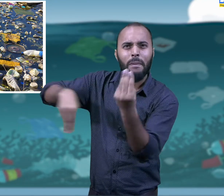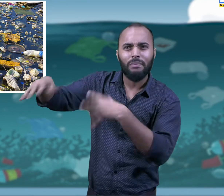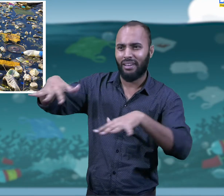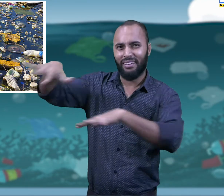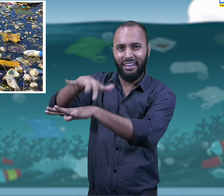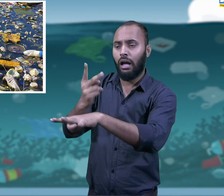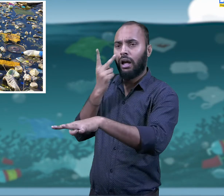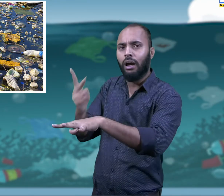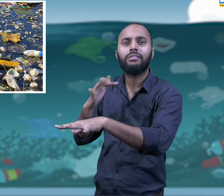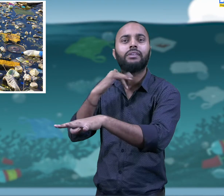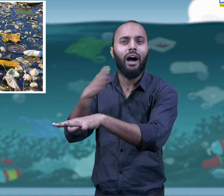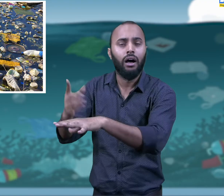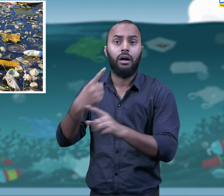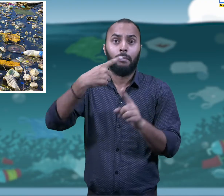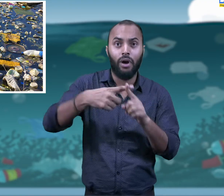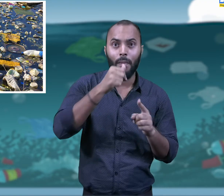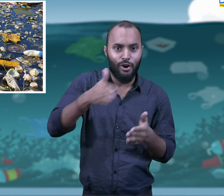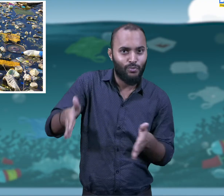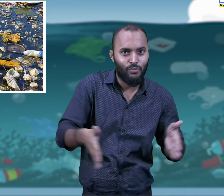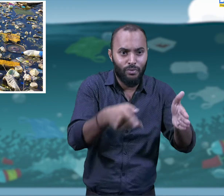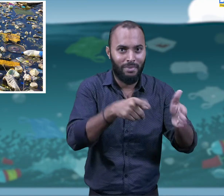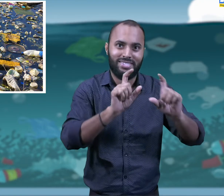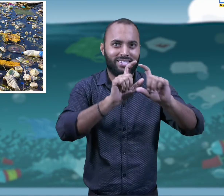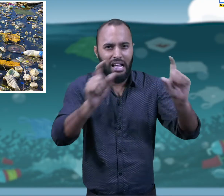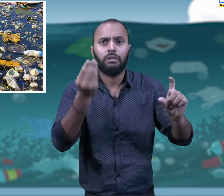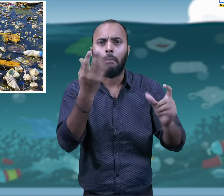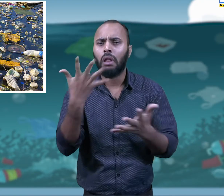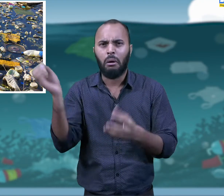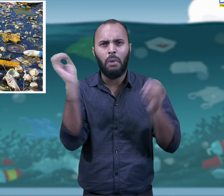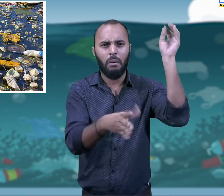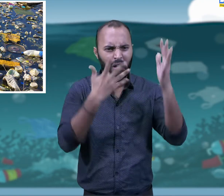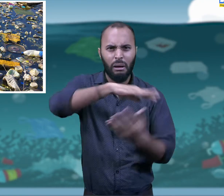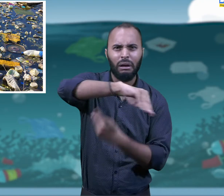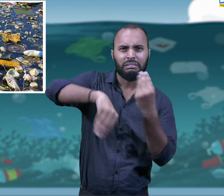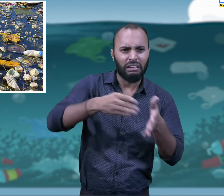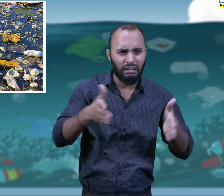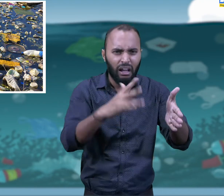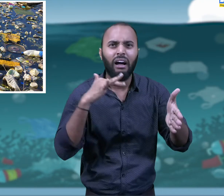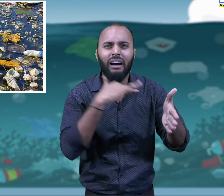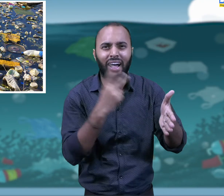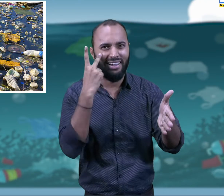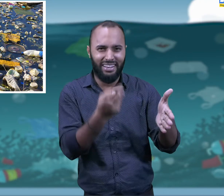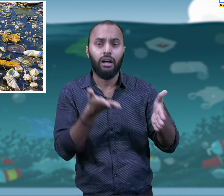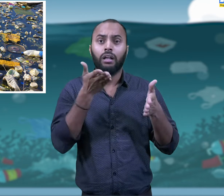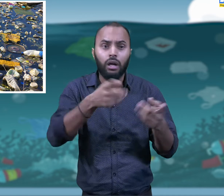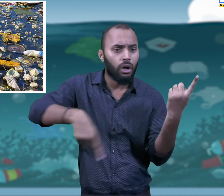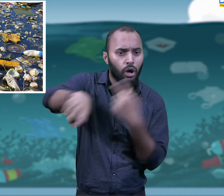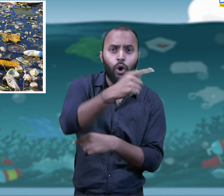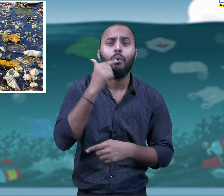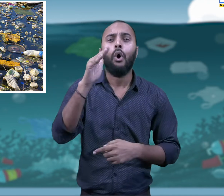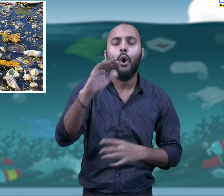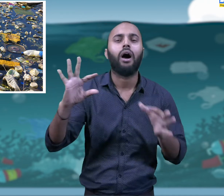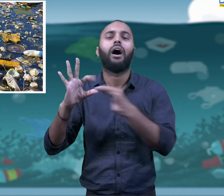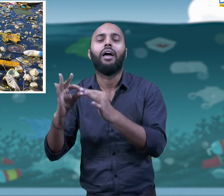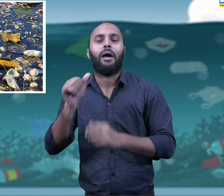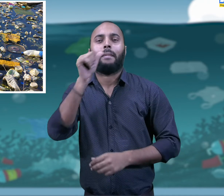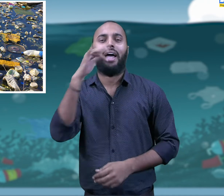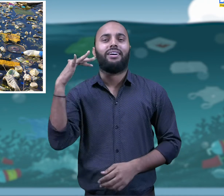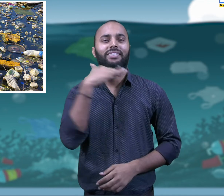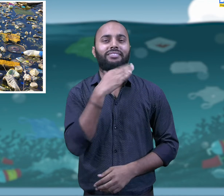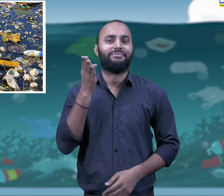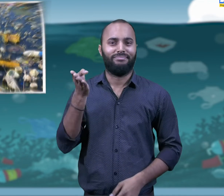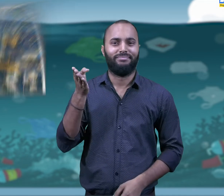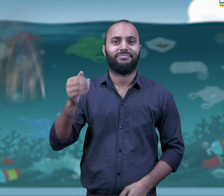and waste bottles, clothes etc. in pure water, is called water pollution.